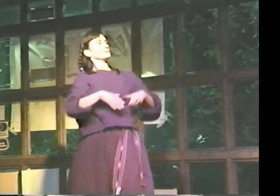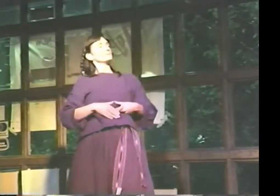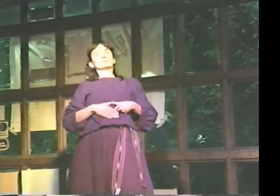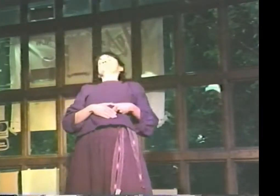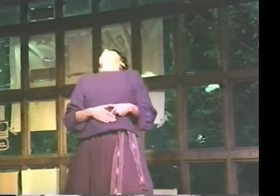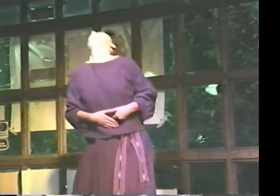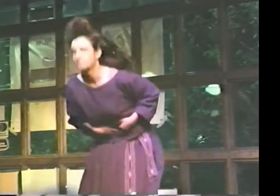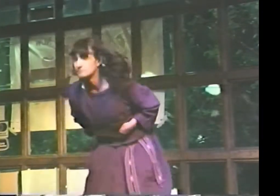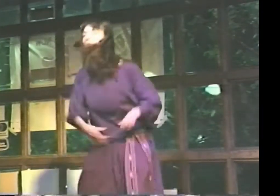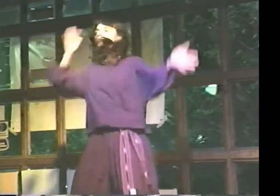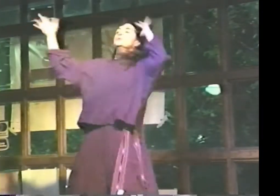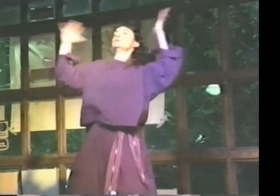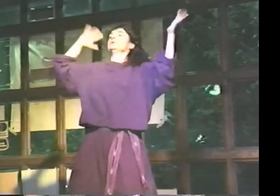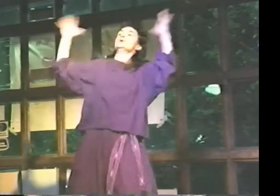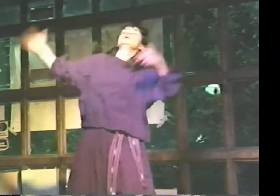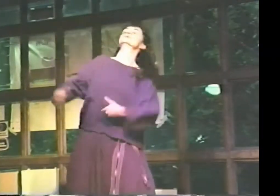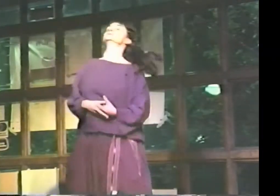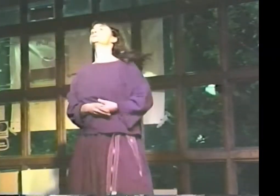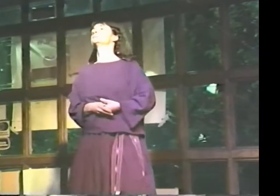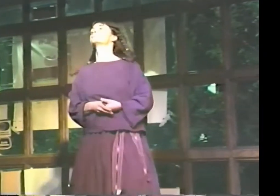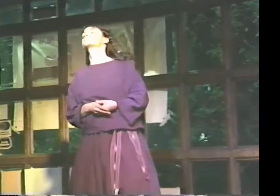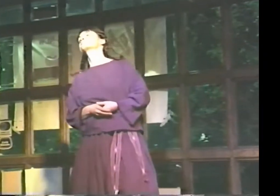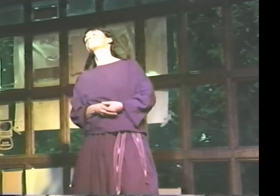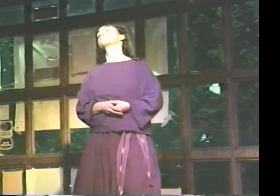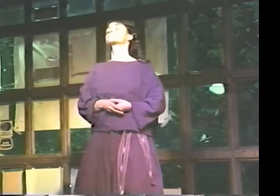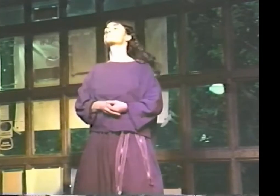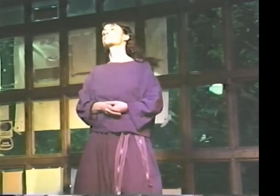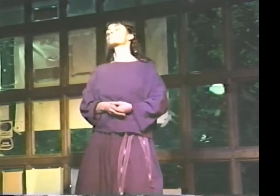THE DOORS SLIDE SHUT, AND WE'RE OFF.